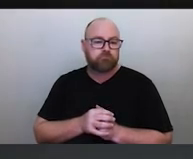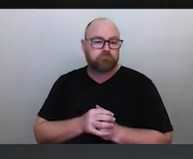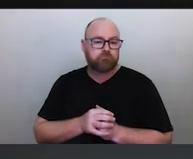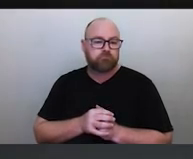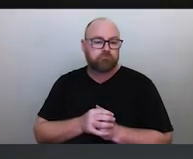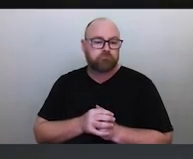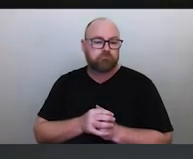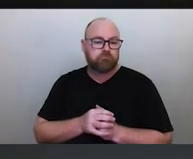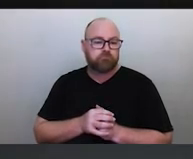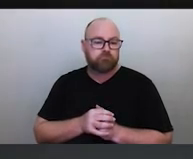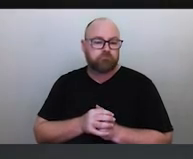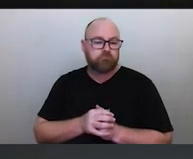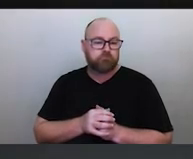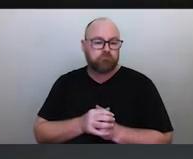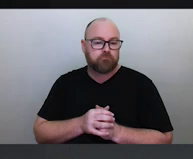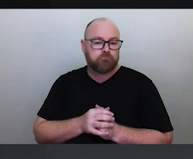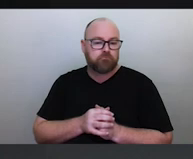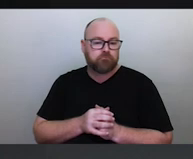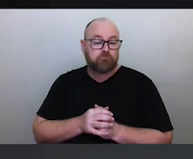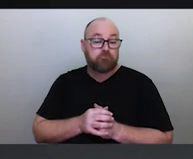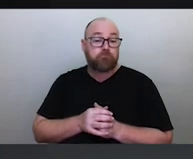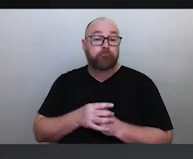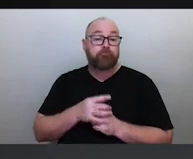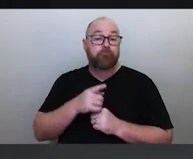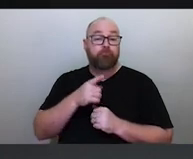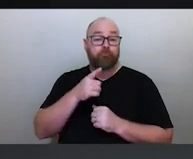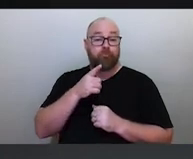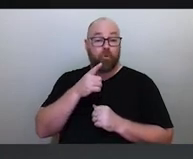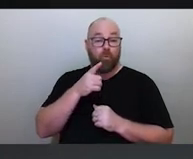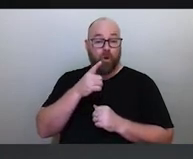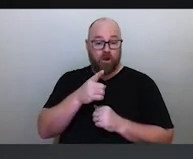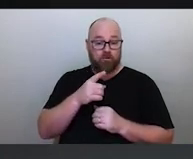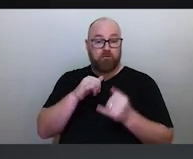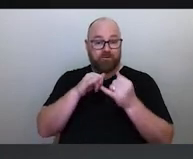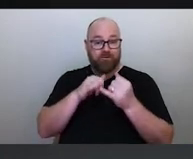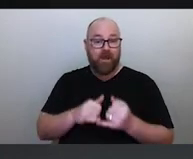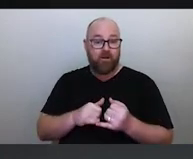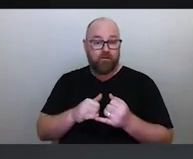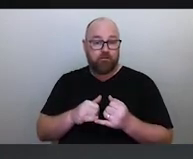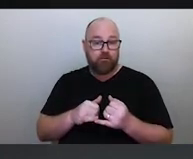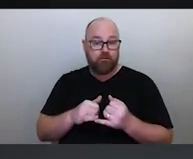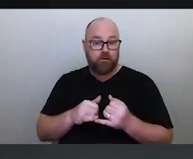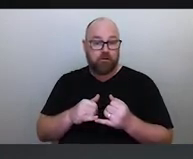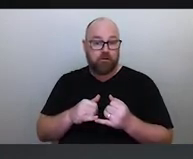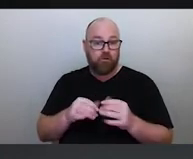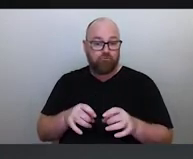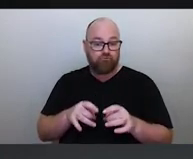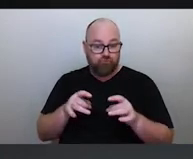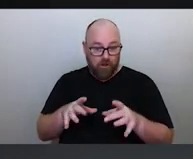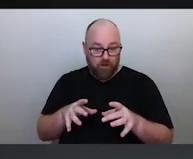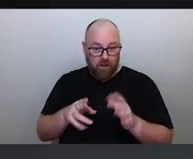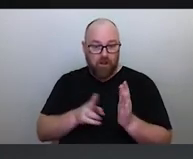(There are many stories?) about the Southern Cross. One of them is over there in South Aussie, (Noongar) Peoples.